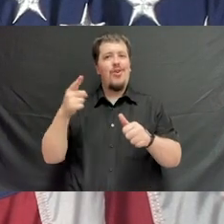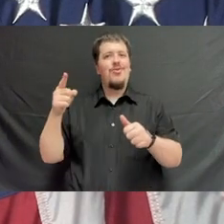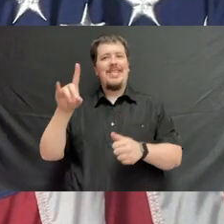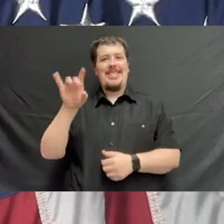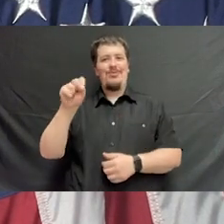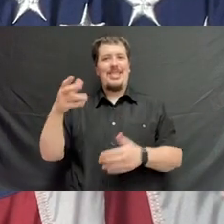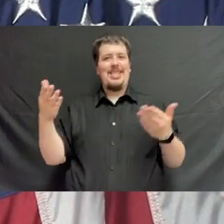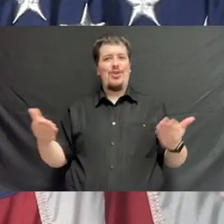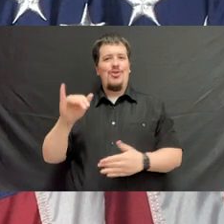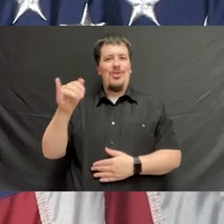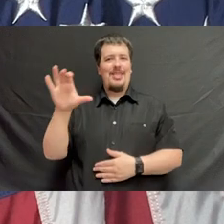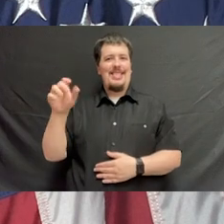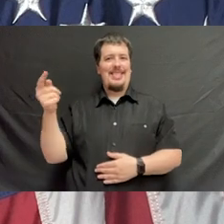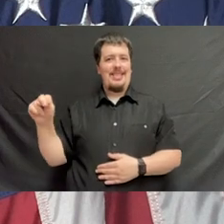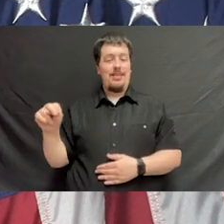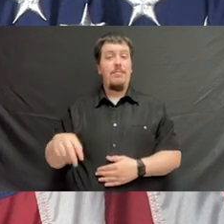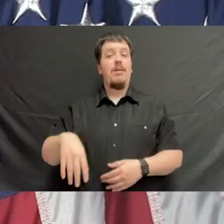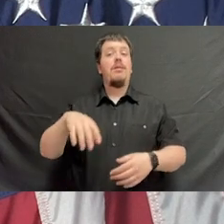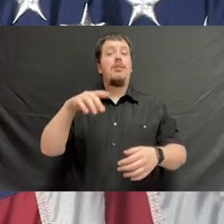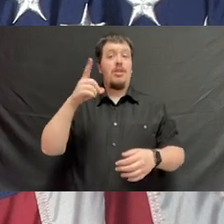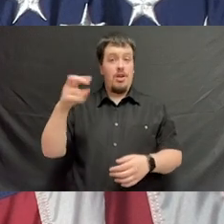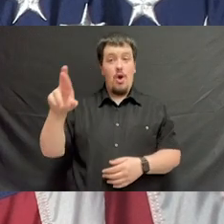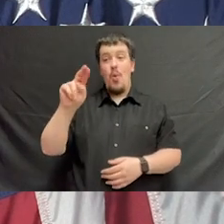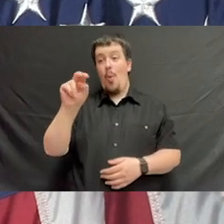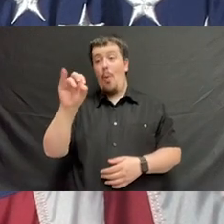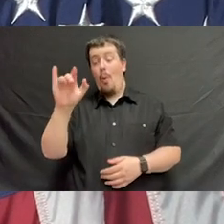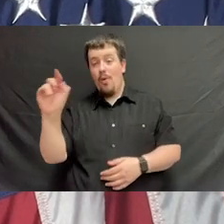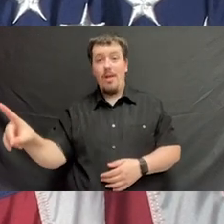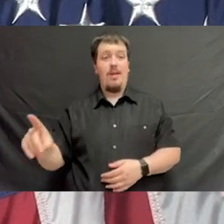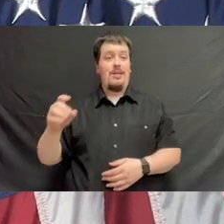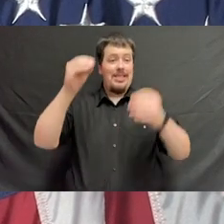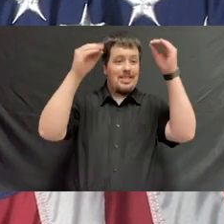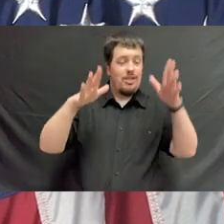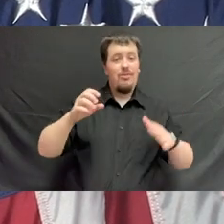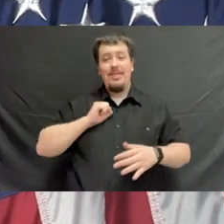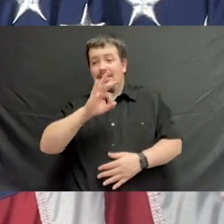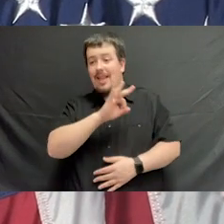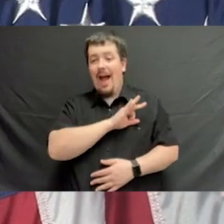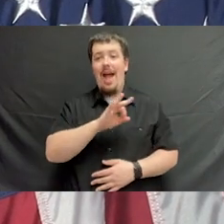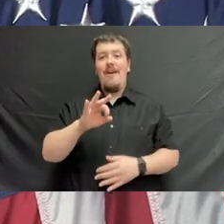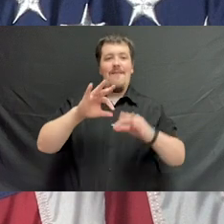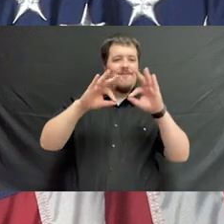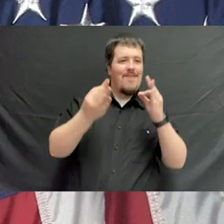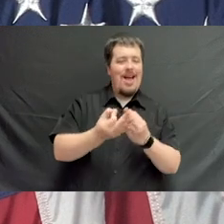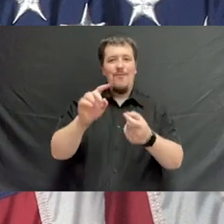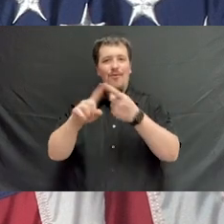Dr. Nolan, faculty, graduates, friends and family, it's great to be here.